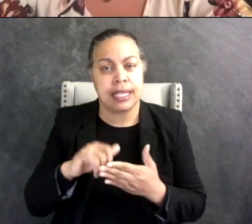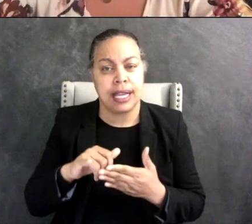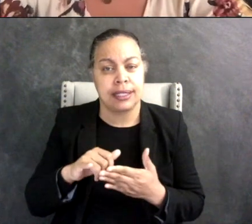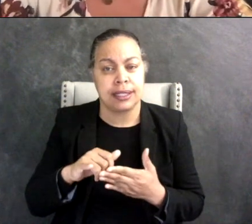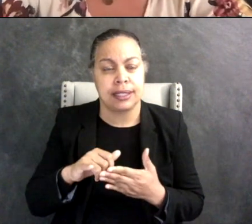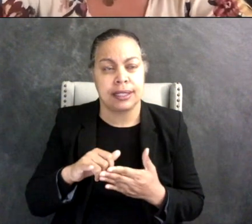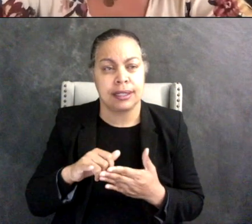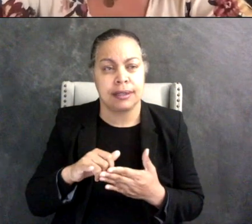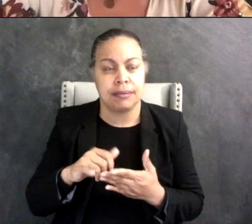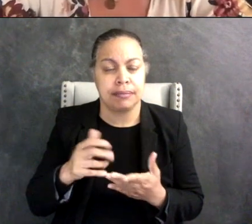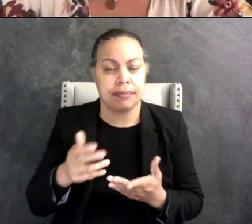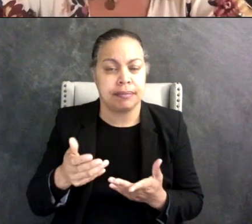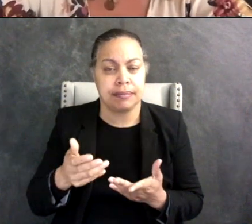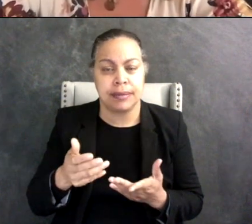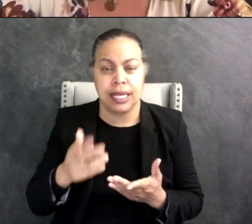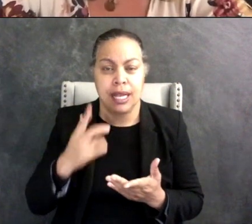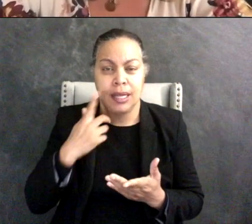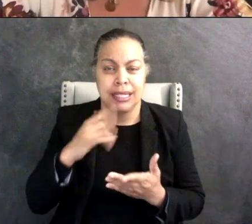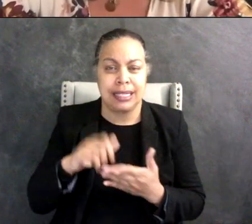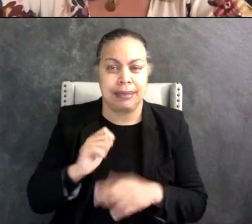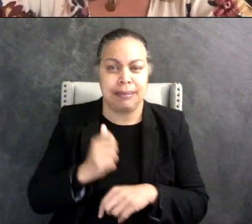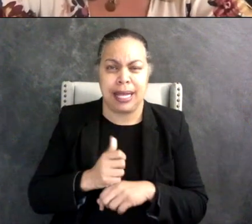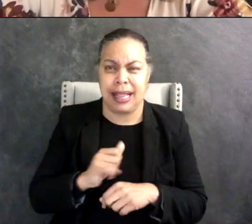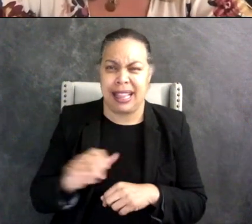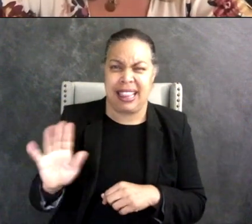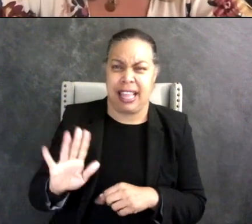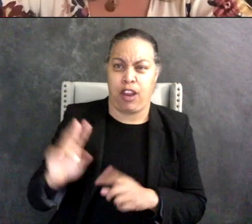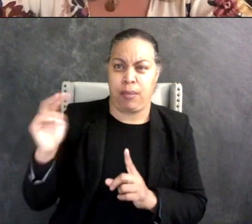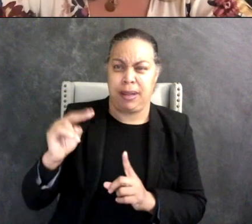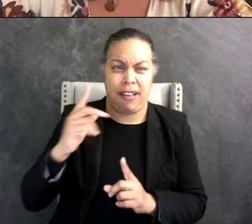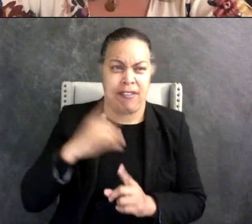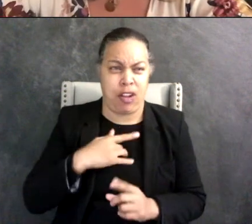the fact that they don't think that my son would have anything to offer as a friend and that